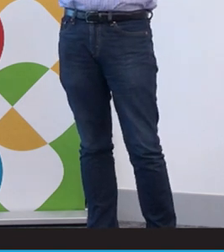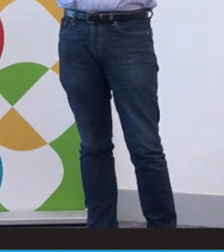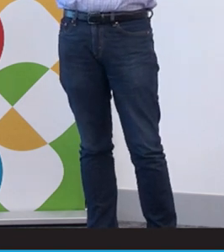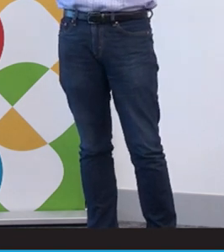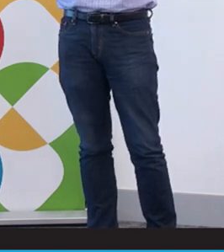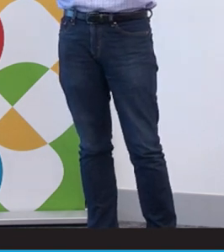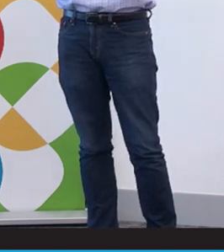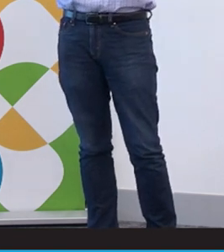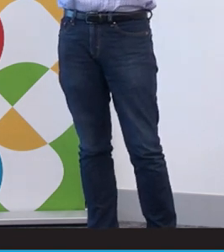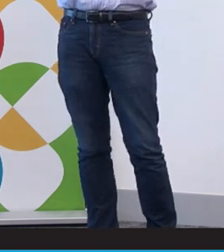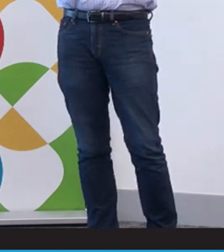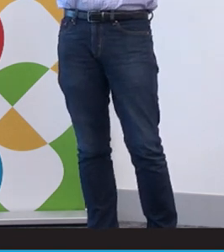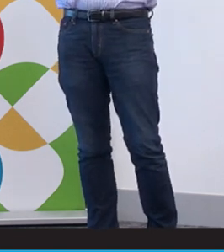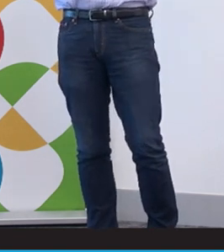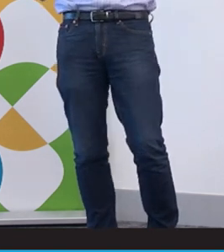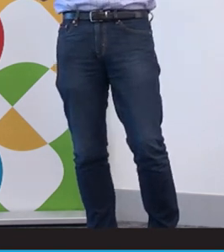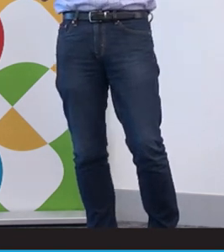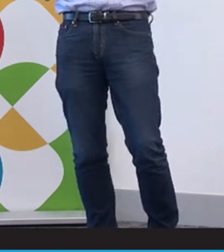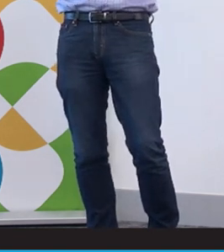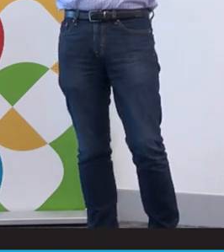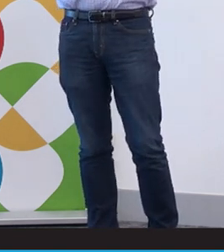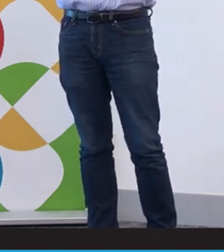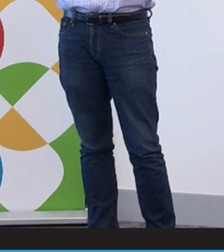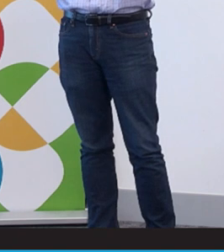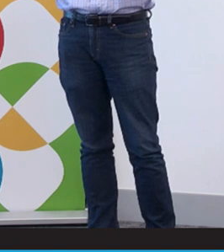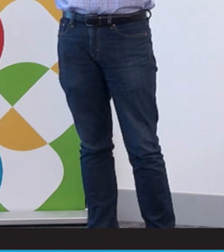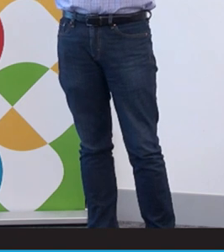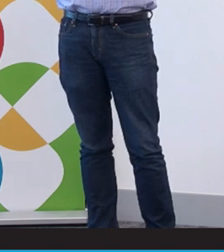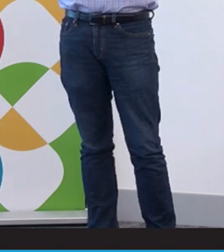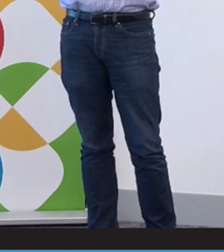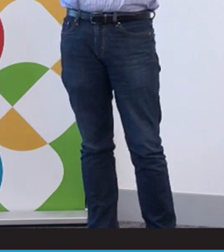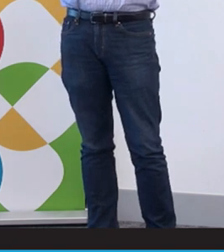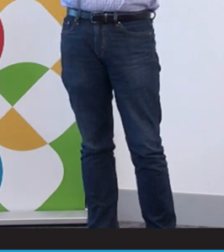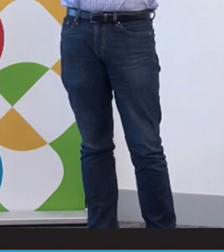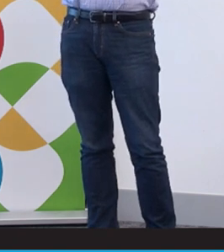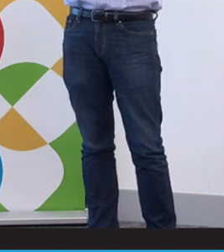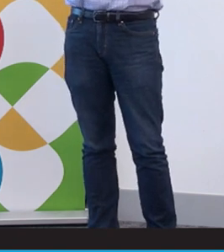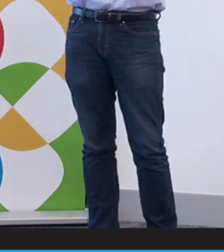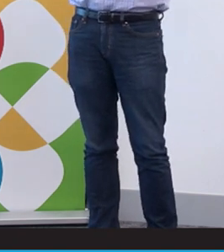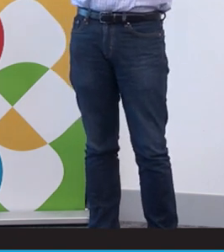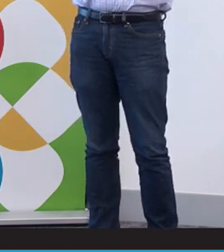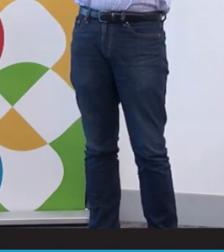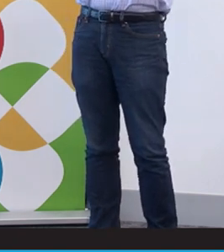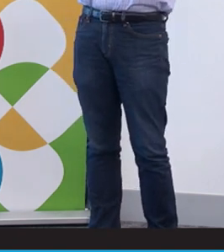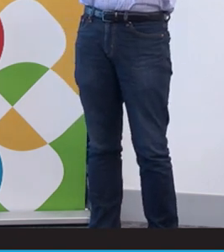Then there are people who are born, born deaf to. Hearing parents, whether they sign or not,